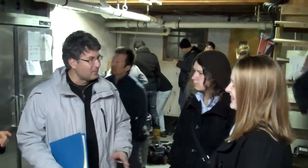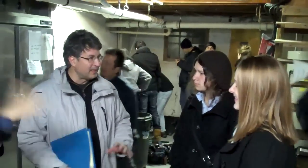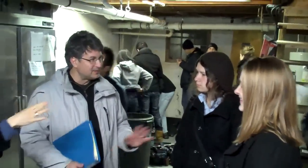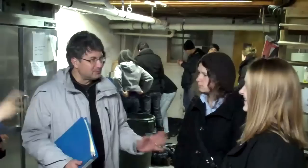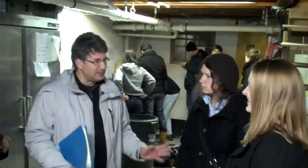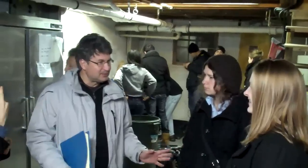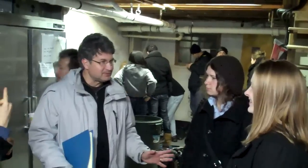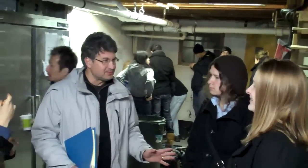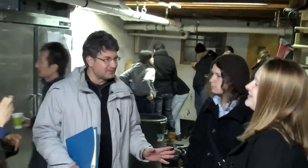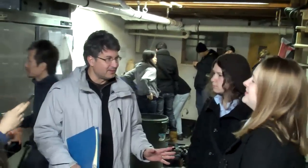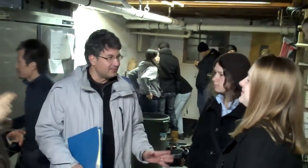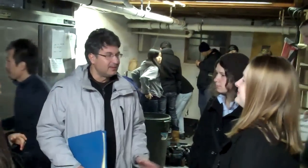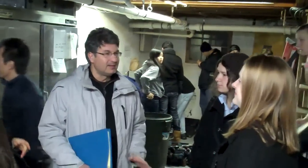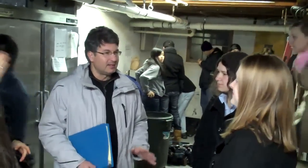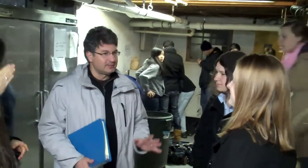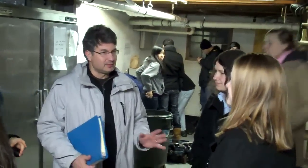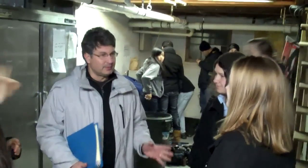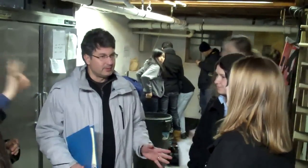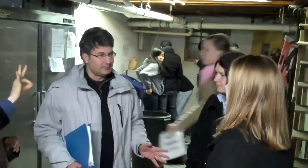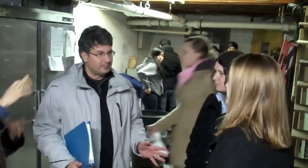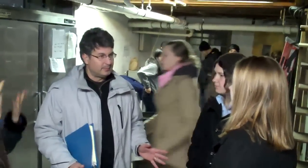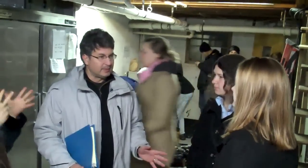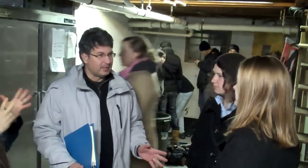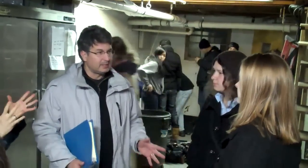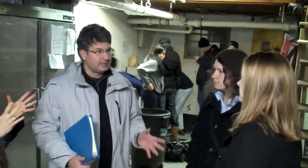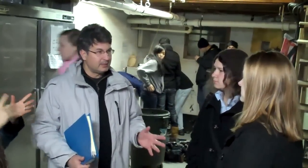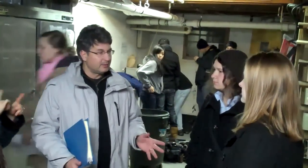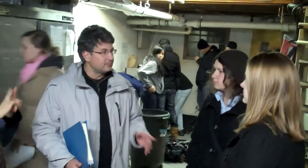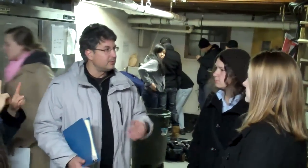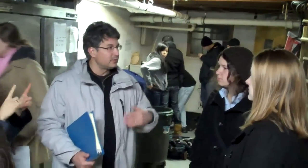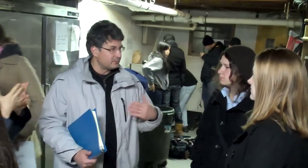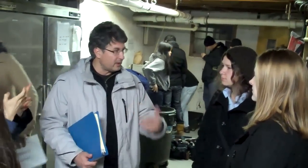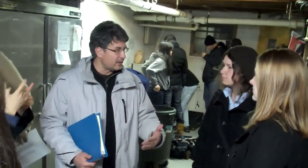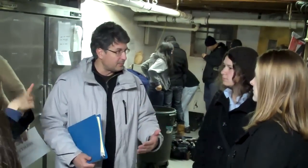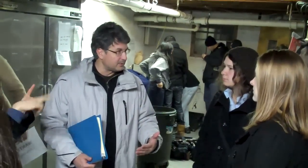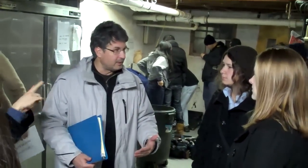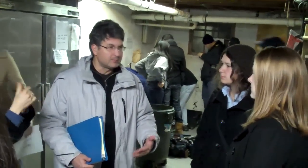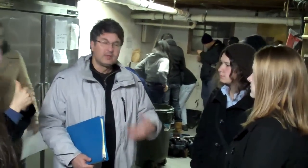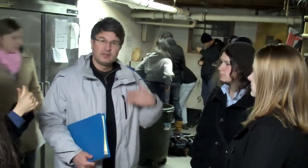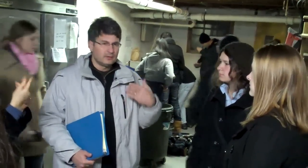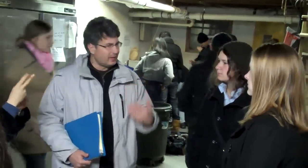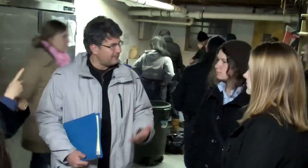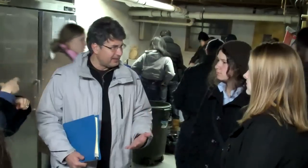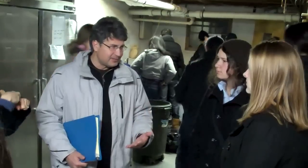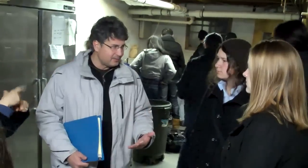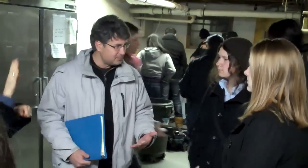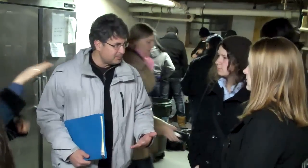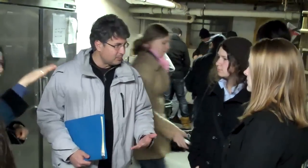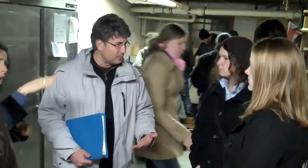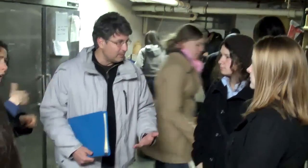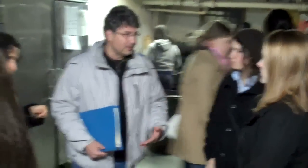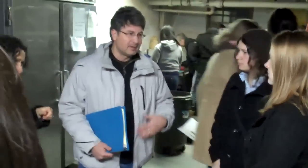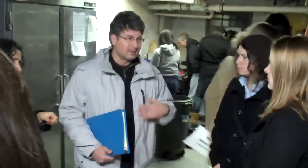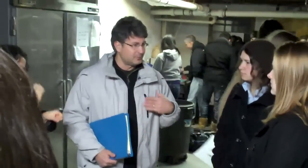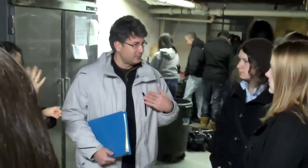Don't start throwing stuff at him or making speeches or stuff. I just want you to be like, try it a couple of times.